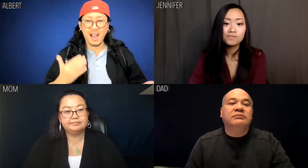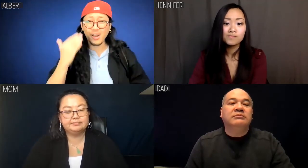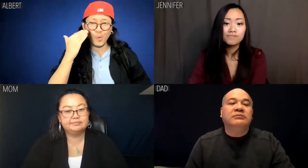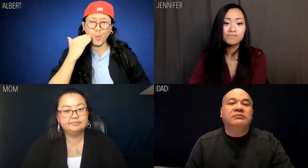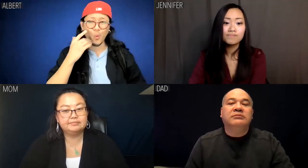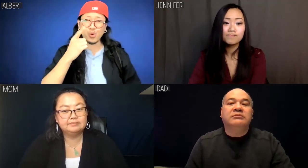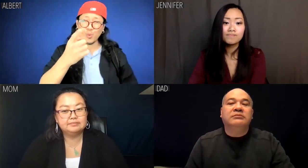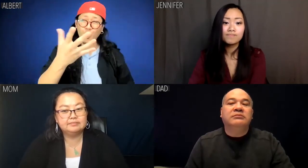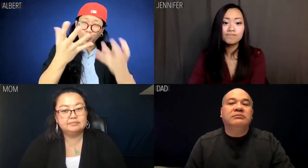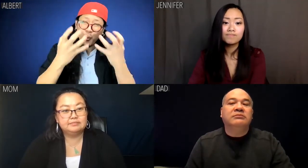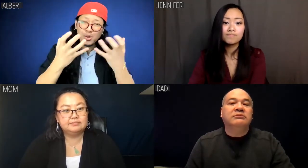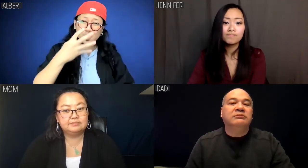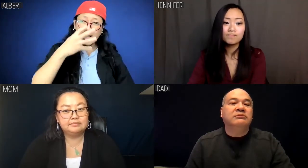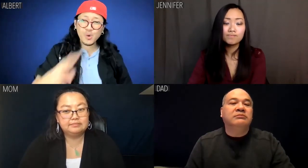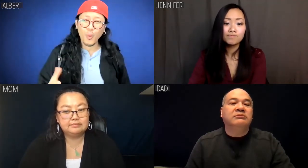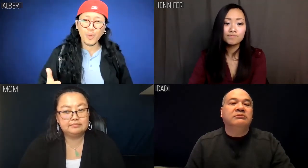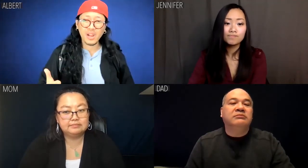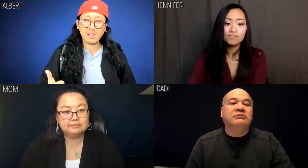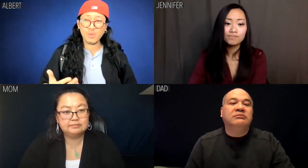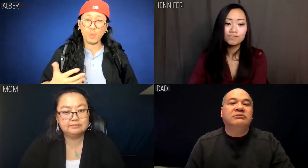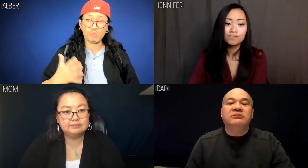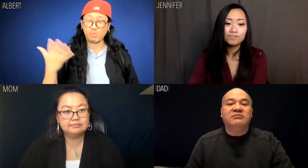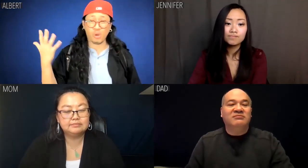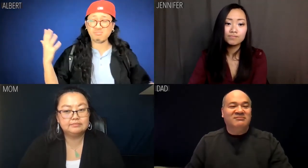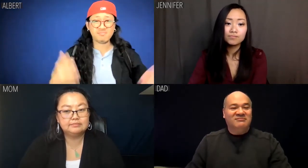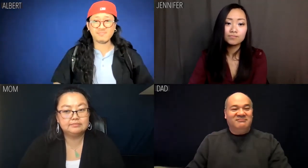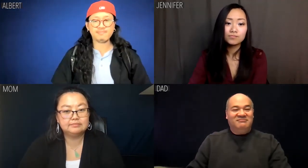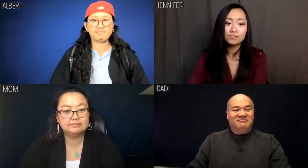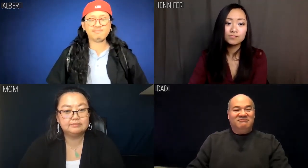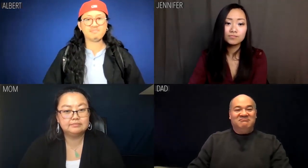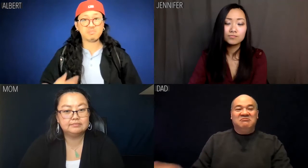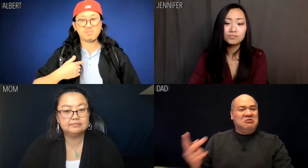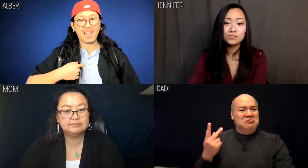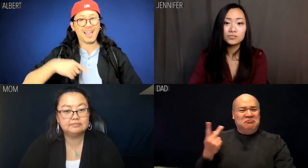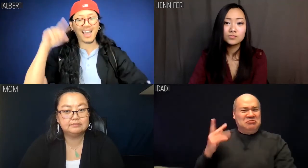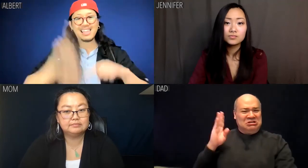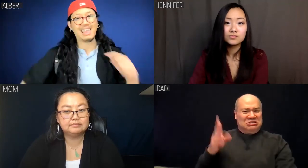I know you want to ignore it. Well, I can't.